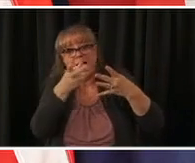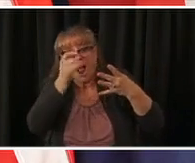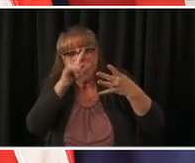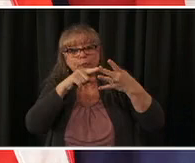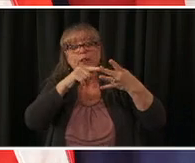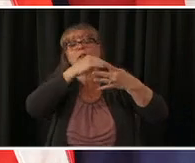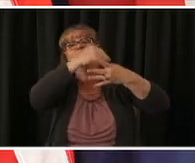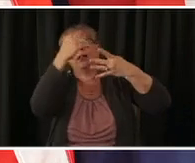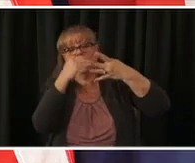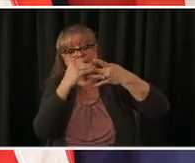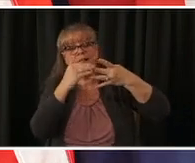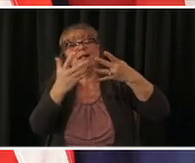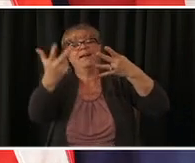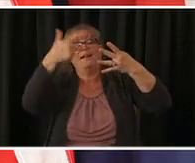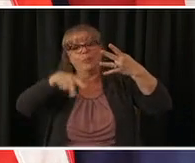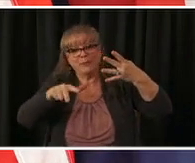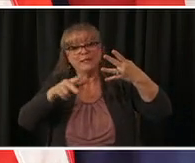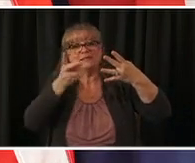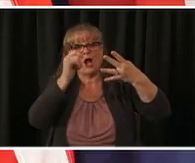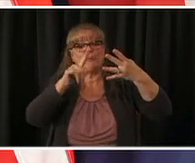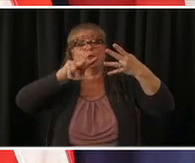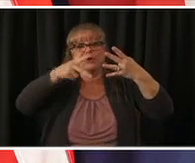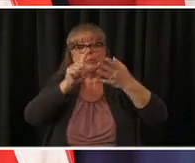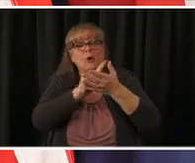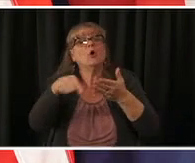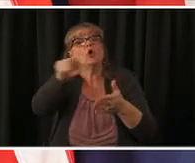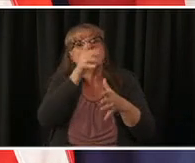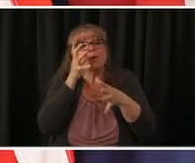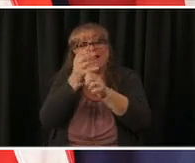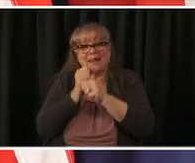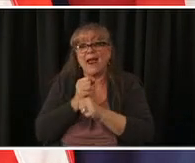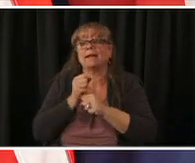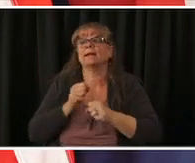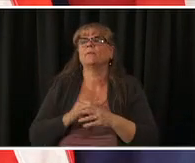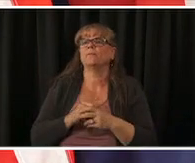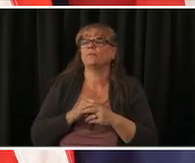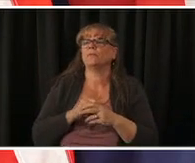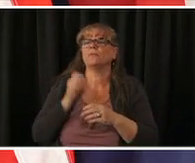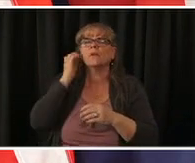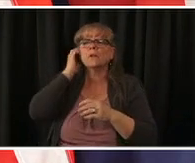we still anticipate by mid to late may so that's only less than two months six to eight weeks from